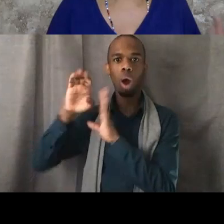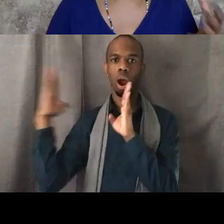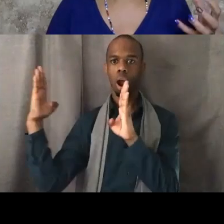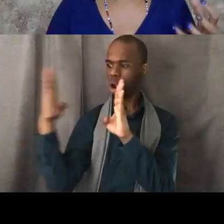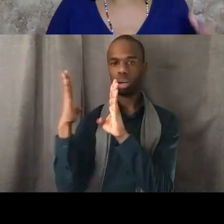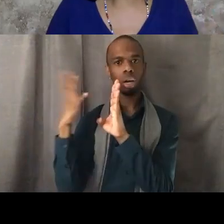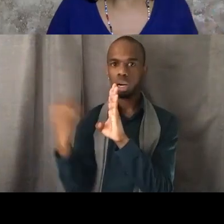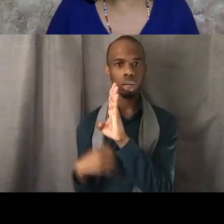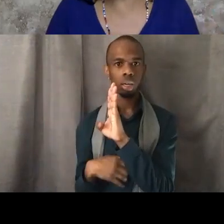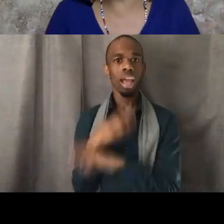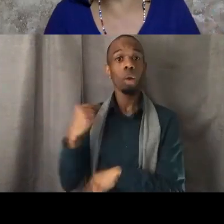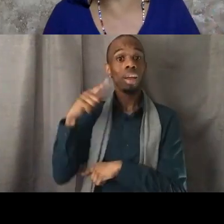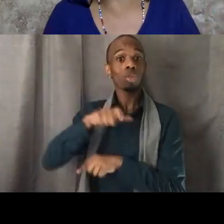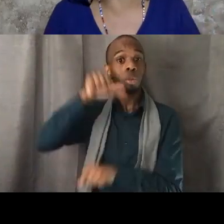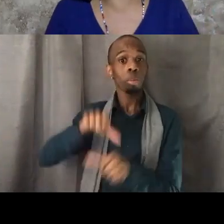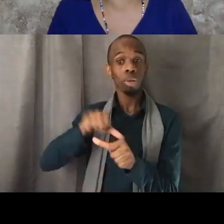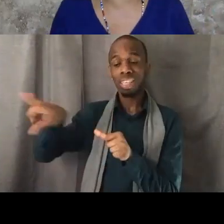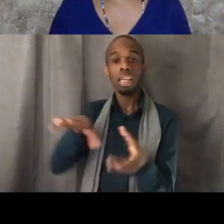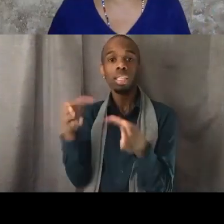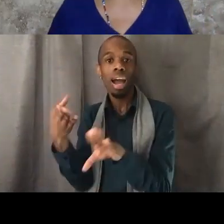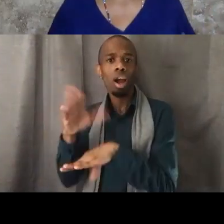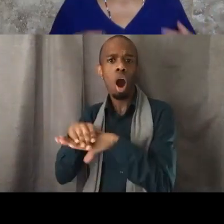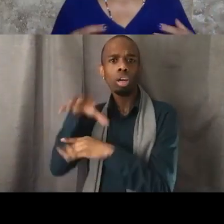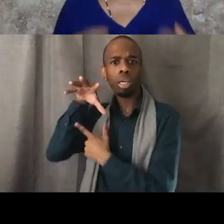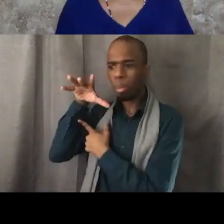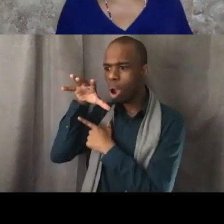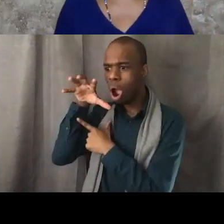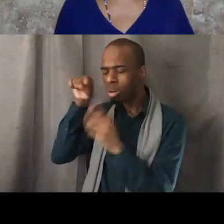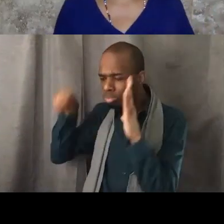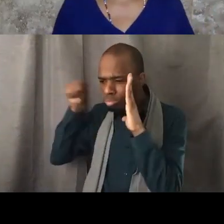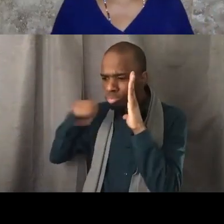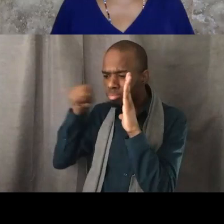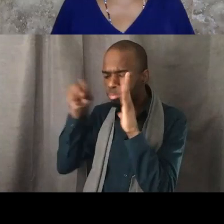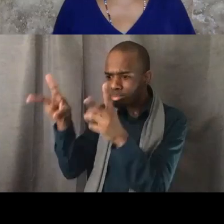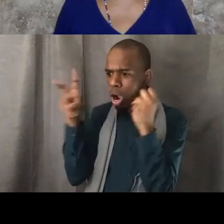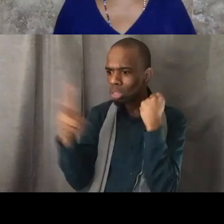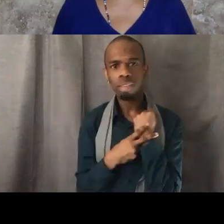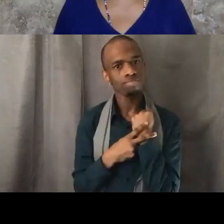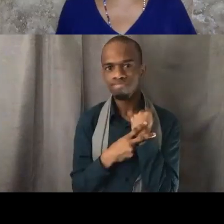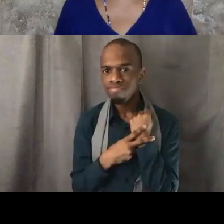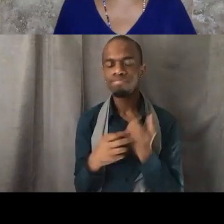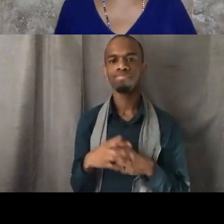but there was something about Trayvon's spirit that resonated differently.